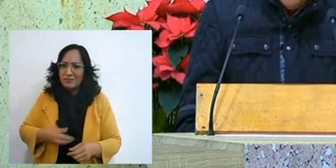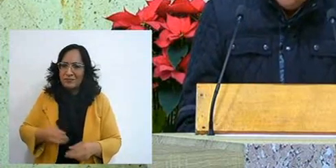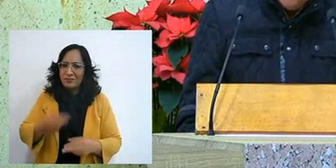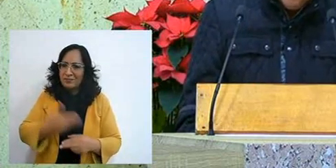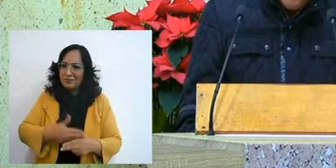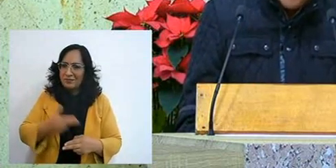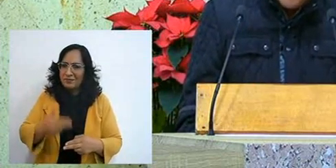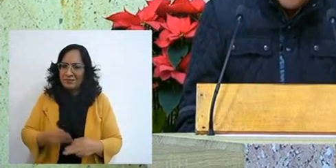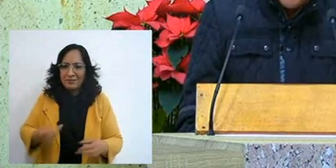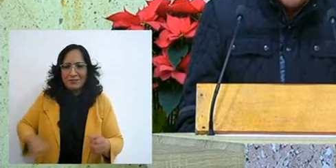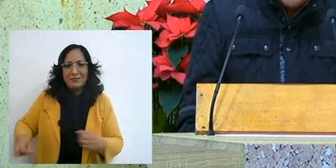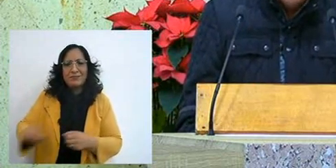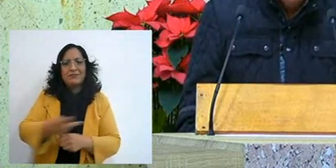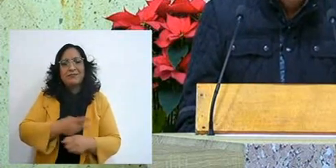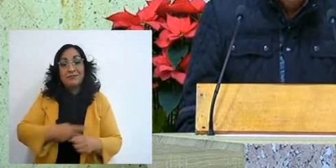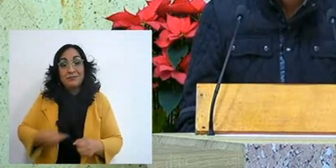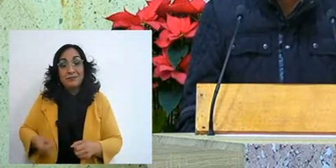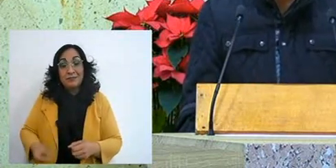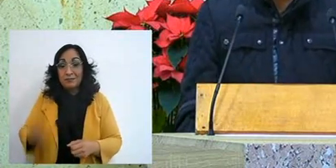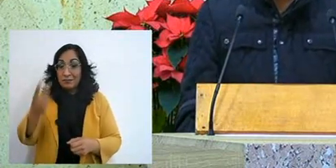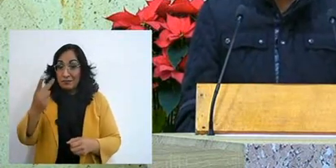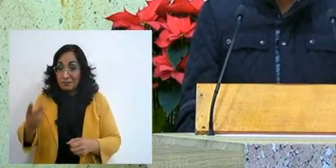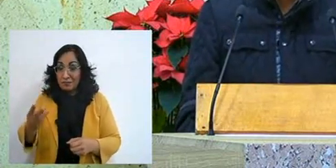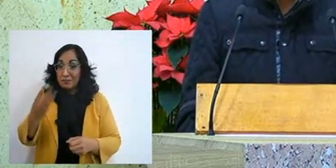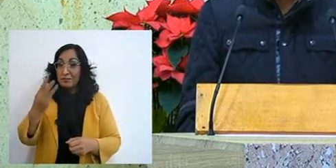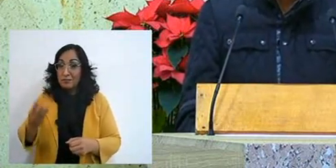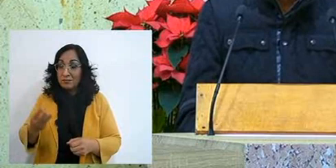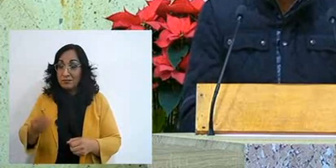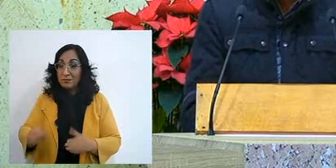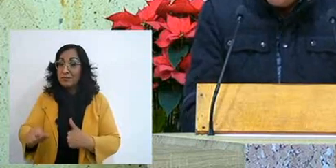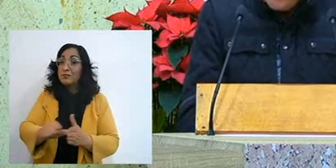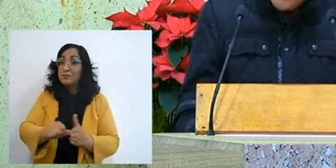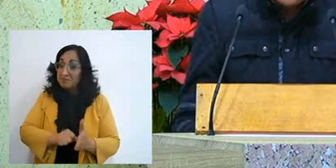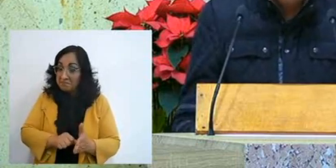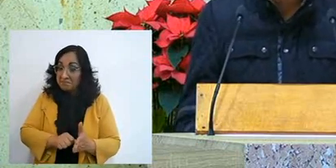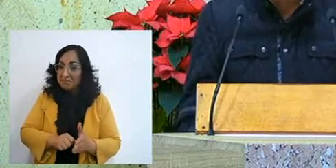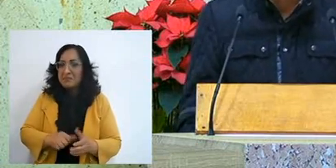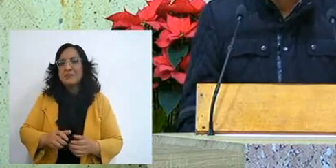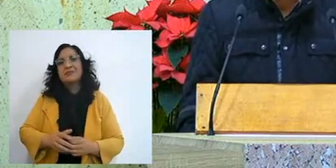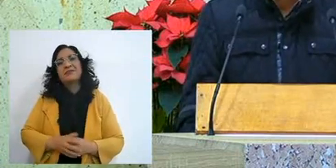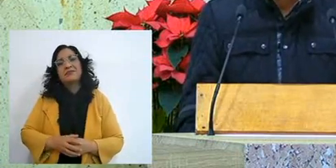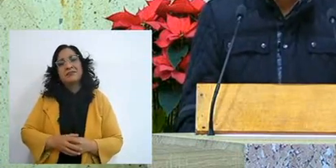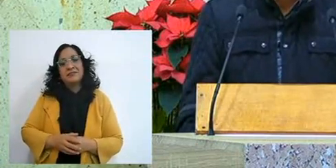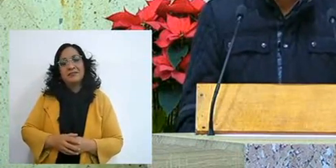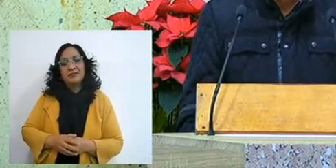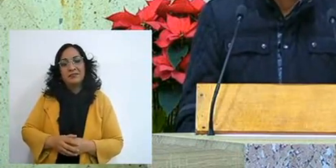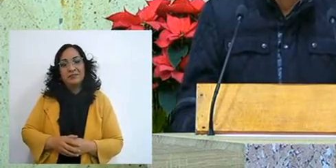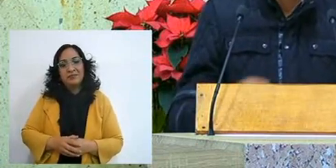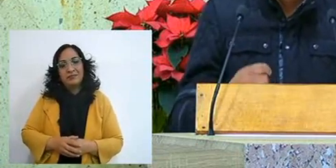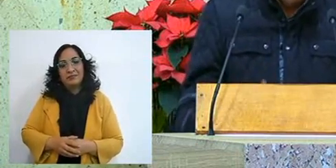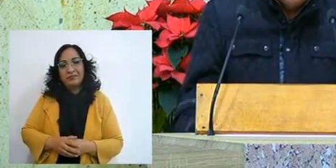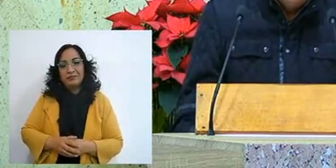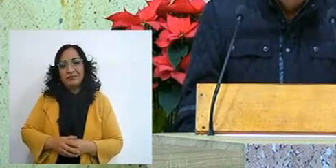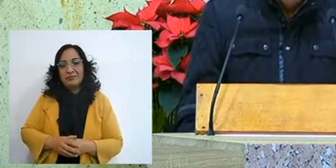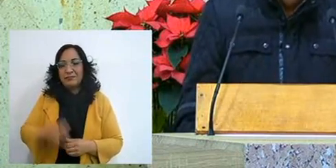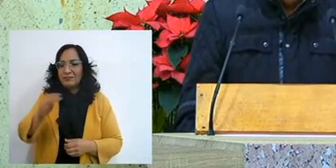Oh Lord, how great you are, oxygen, when it was super scarce, it was never lacking,